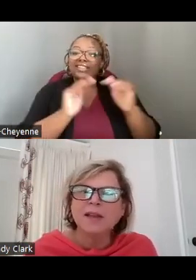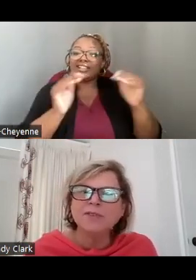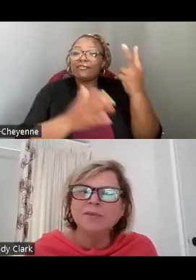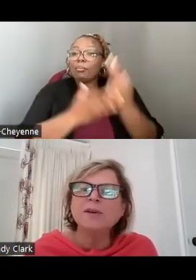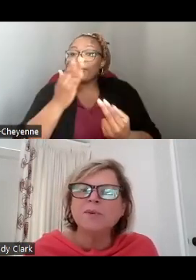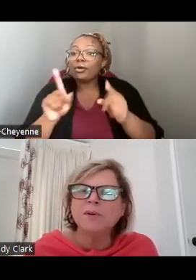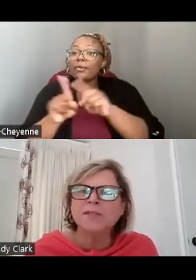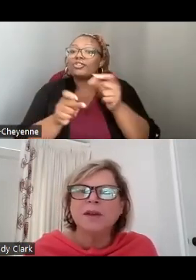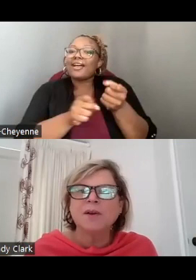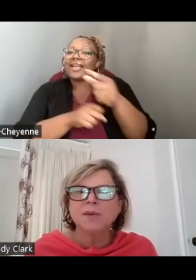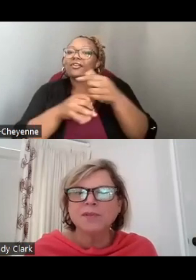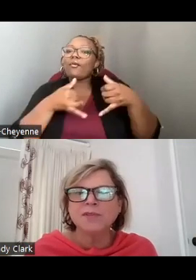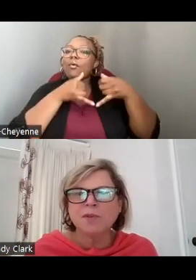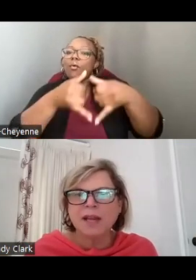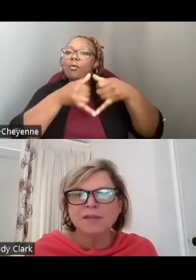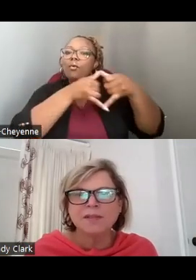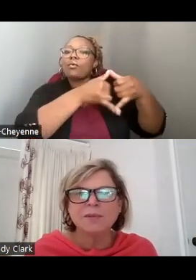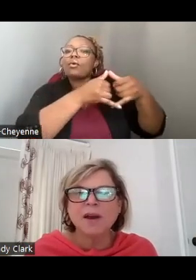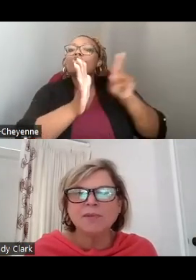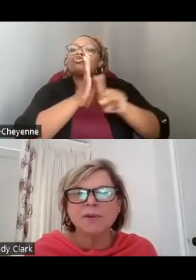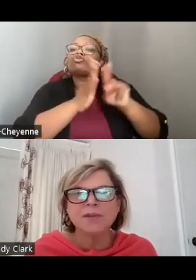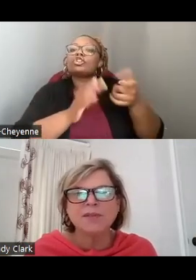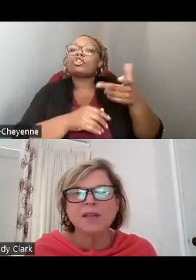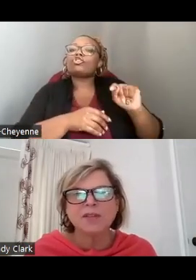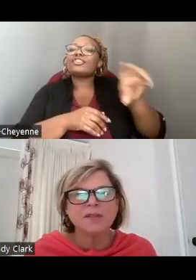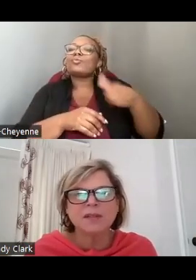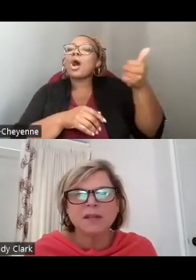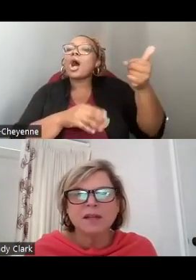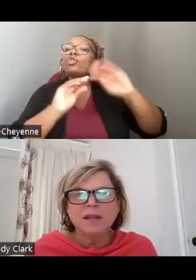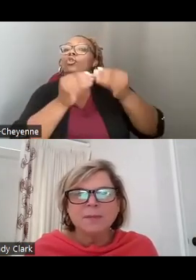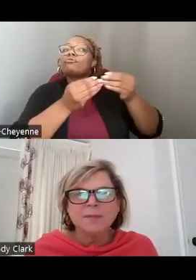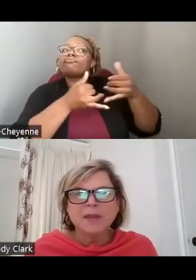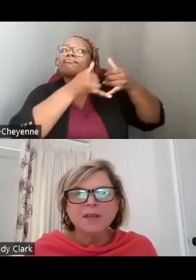ANNUALLY AWARDS RESEARCH GRANTS TO OTHER ORGANIZATIONS.